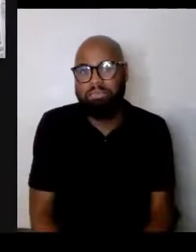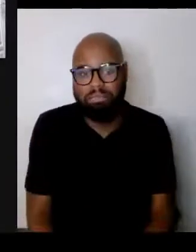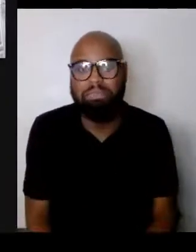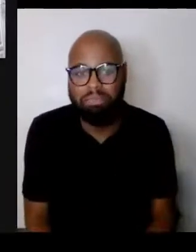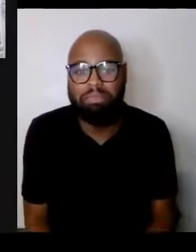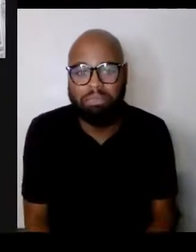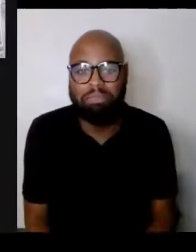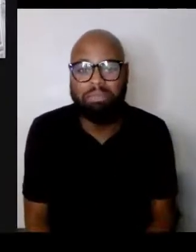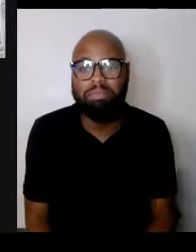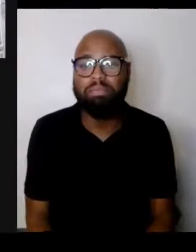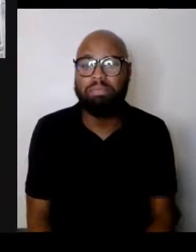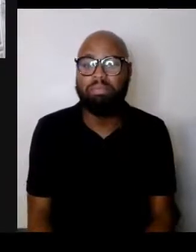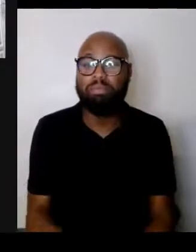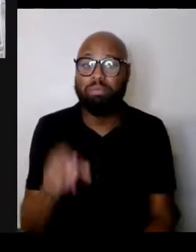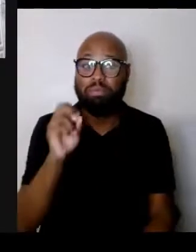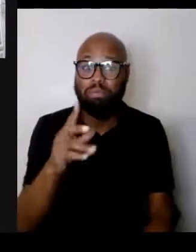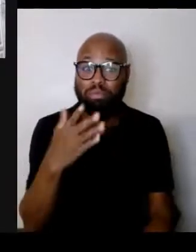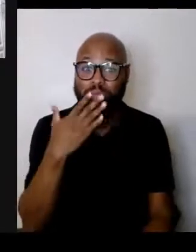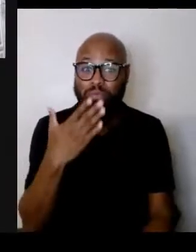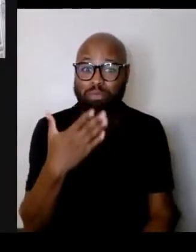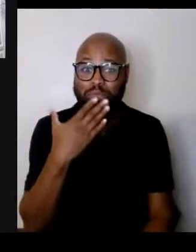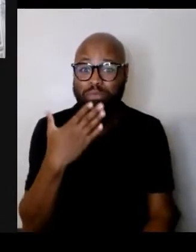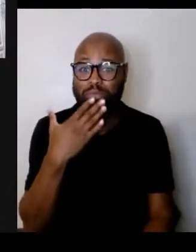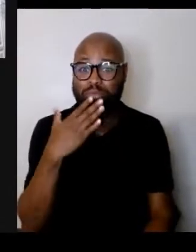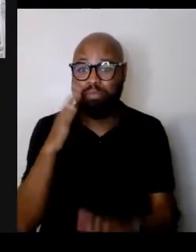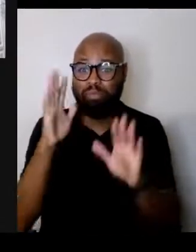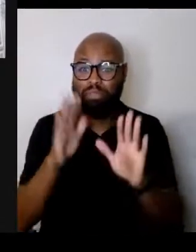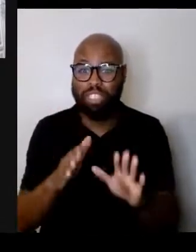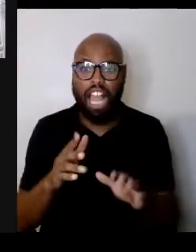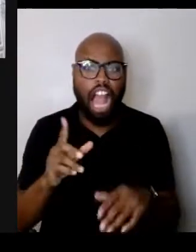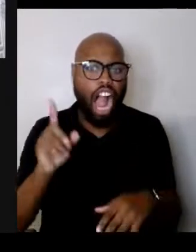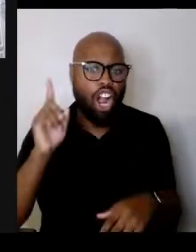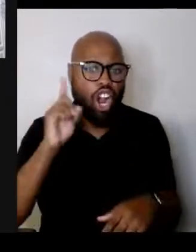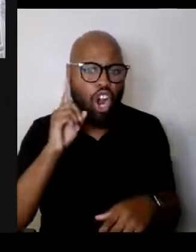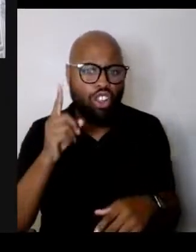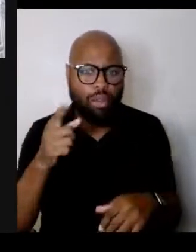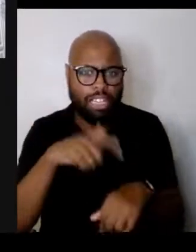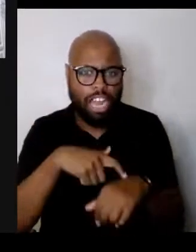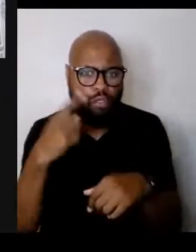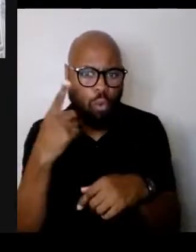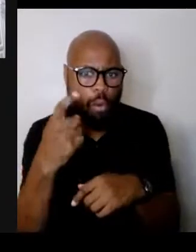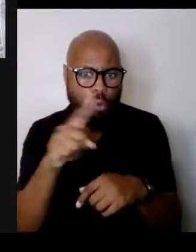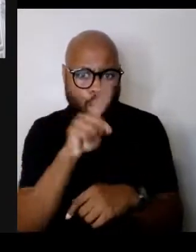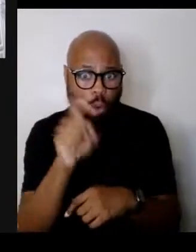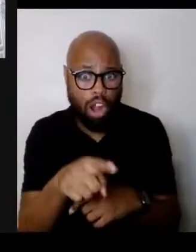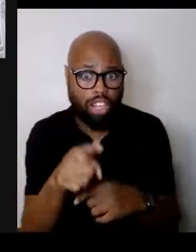Okay, great, thank you. I'm told that we have time for one more question so I want to ask this one to maybe allow us